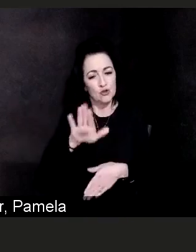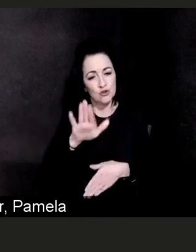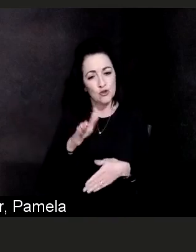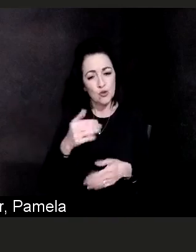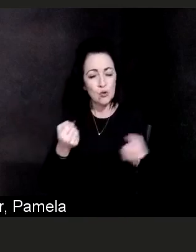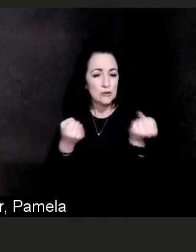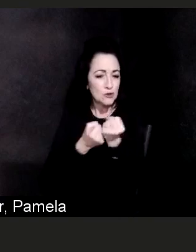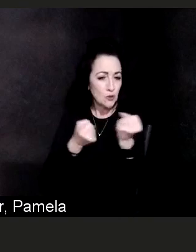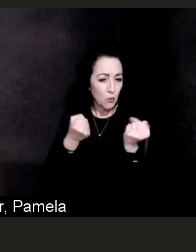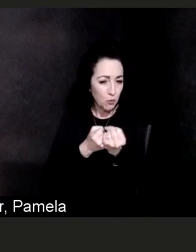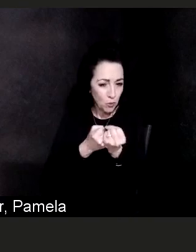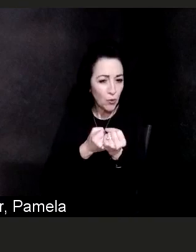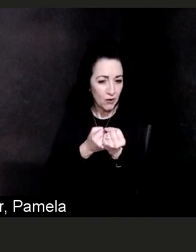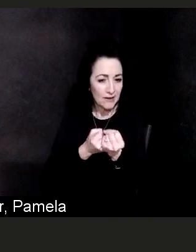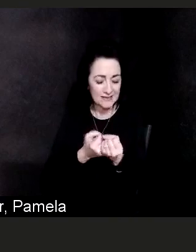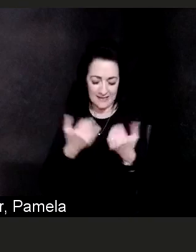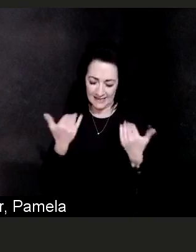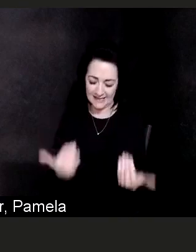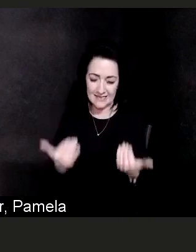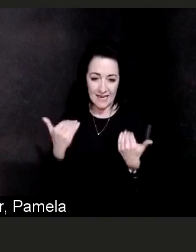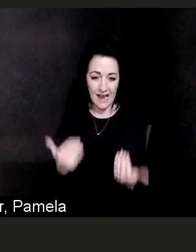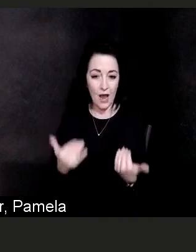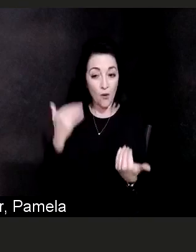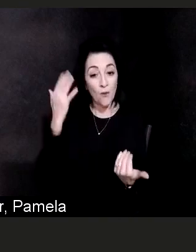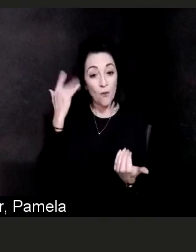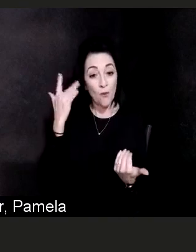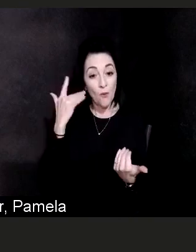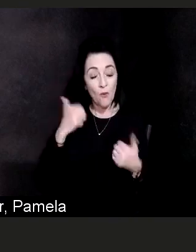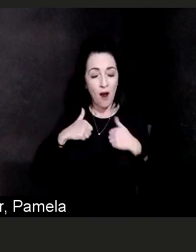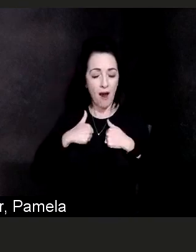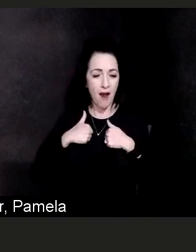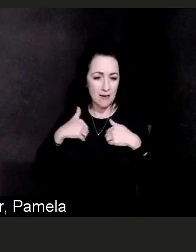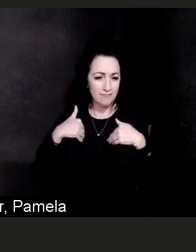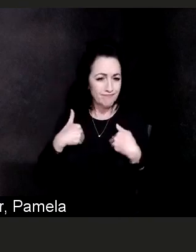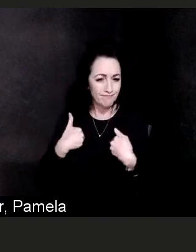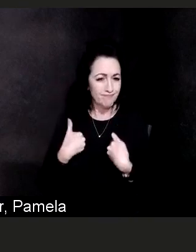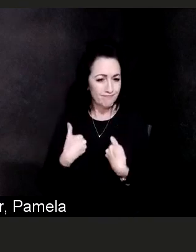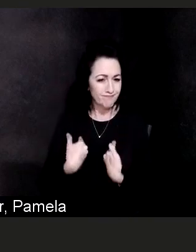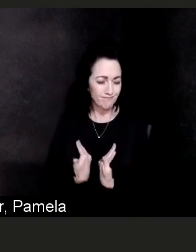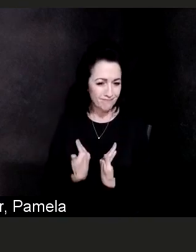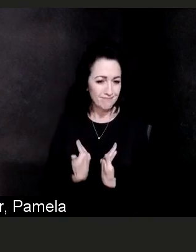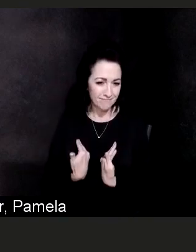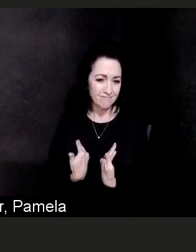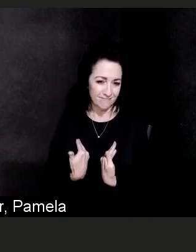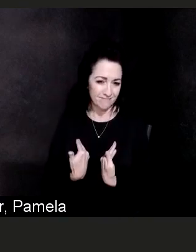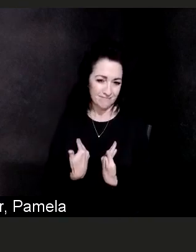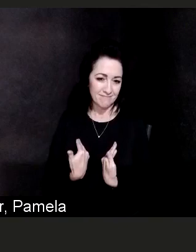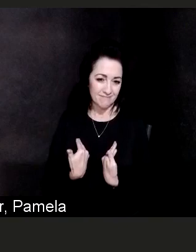as we get through what I'm considering the darkest part of the night before the dawn.